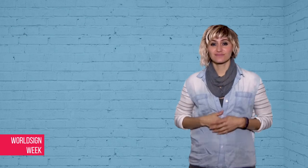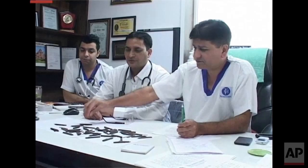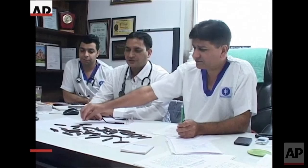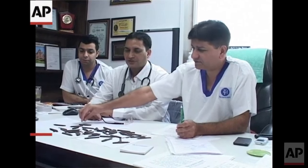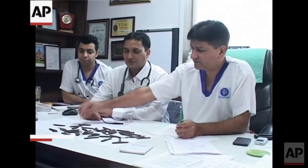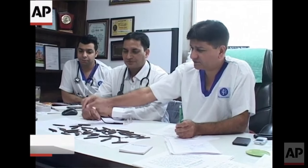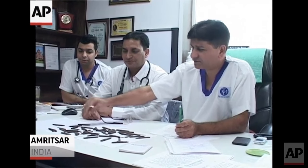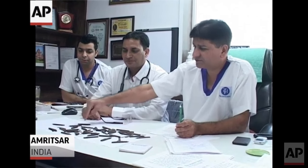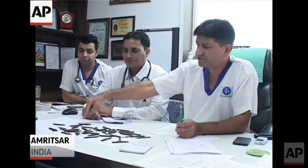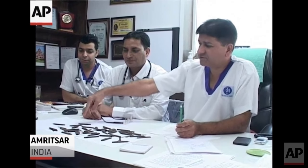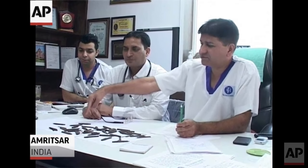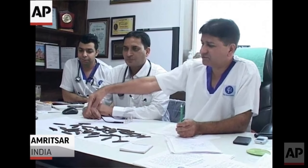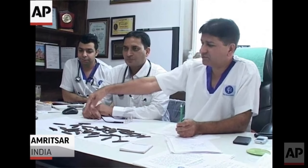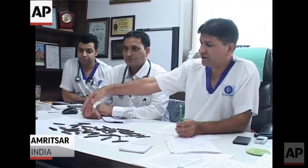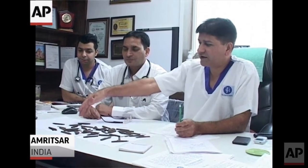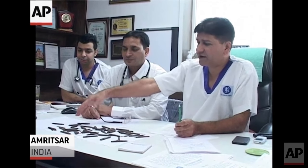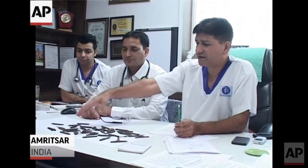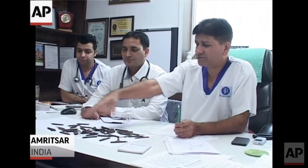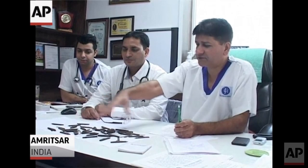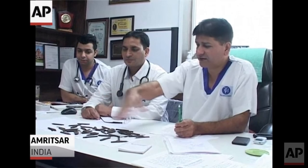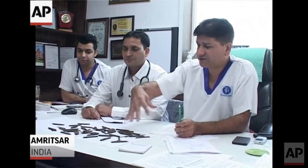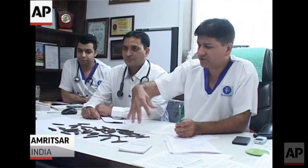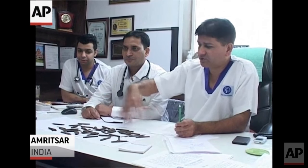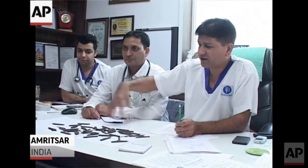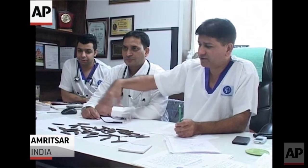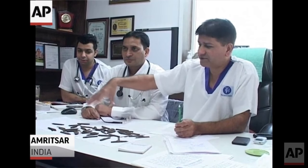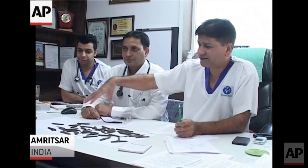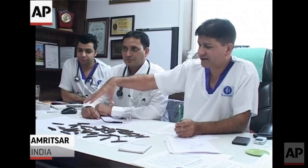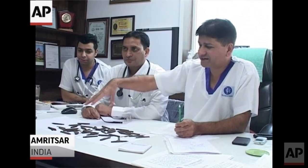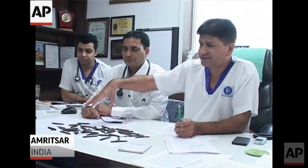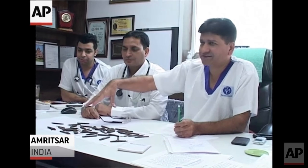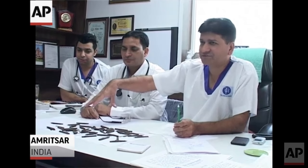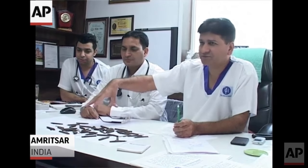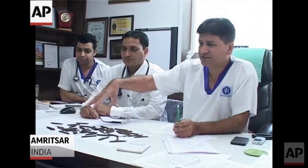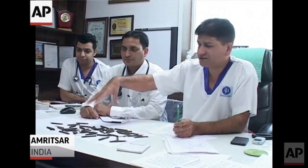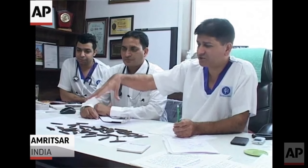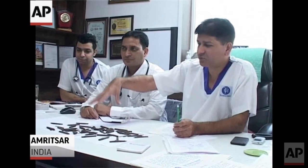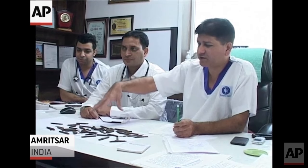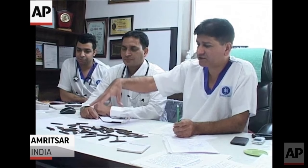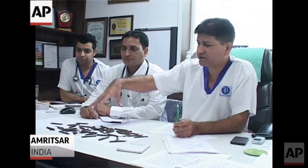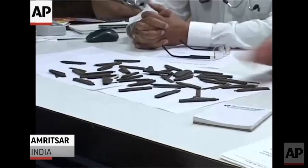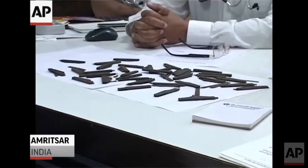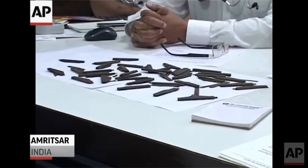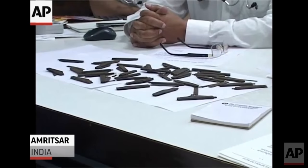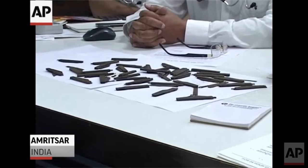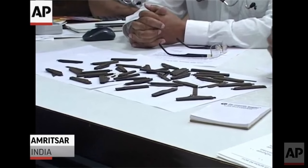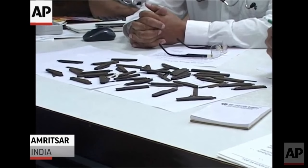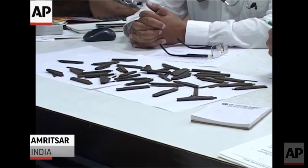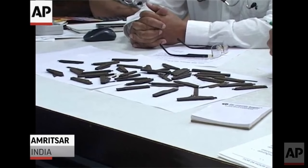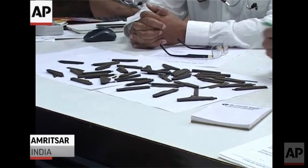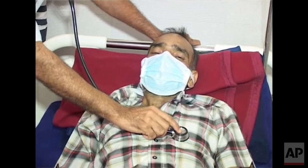eating knives”.